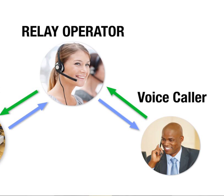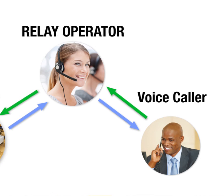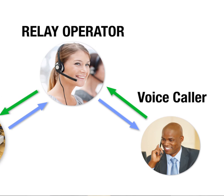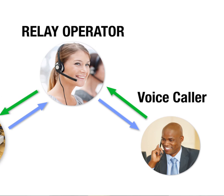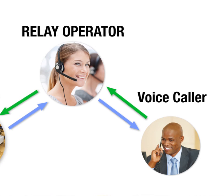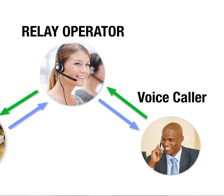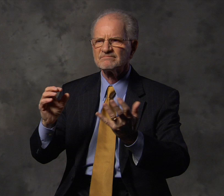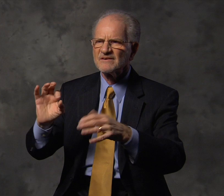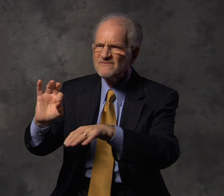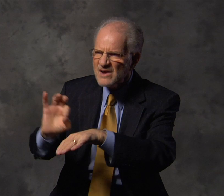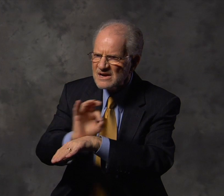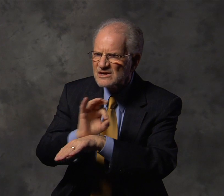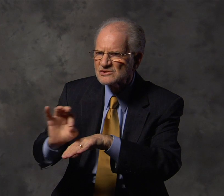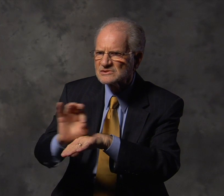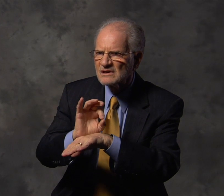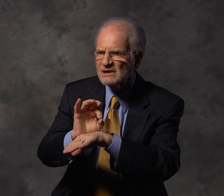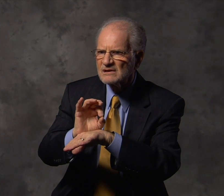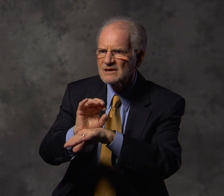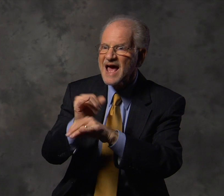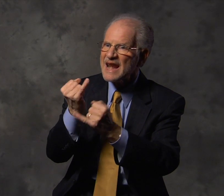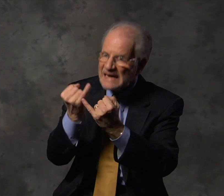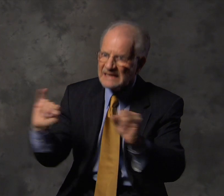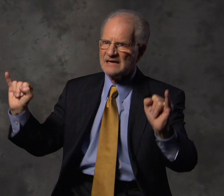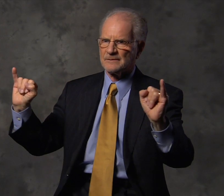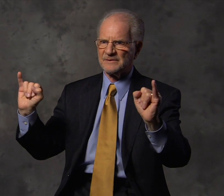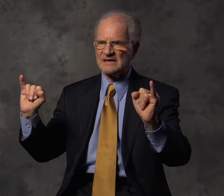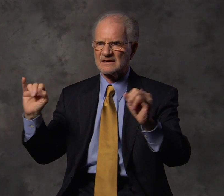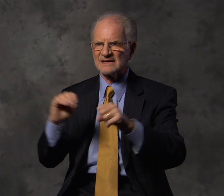deaf people to become more functional and much more